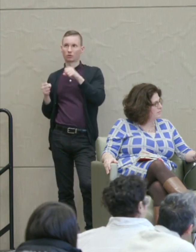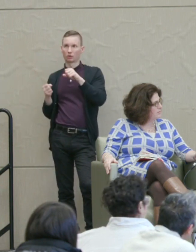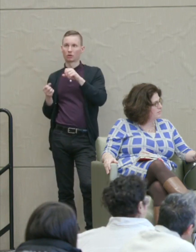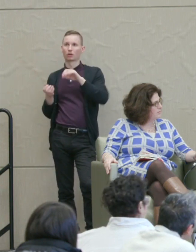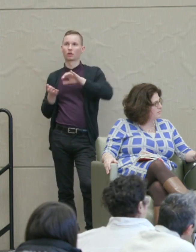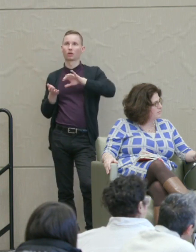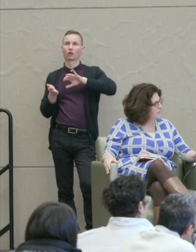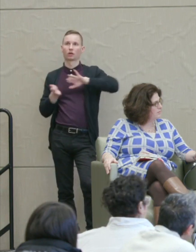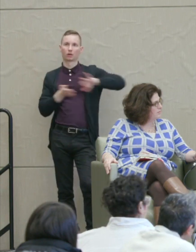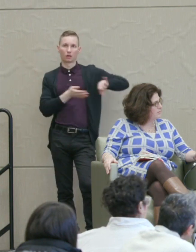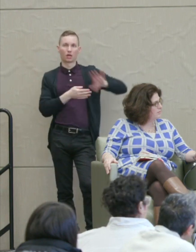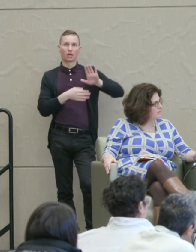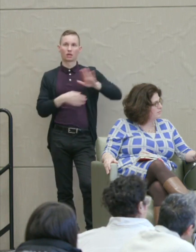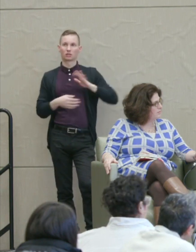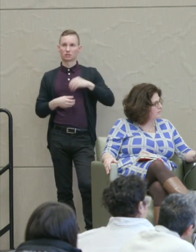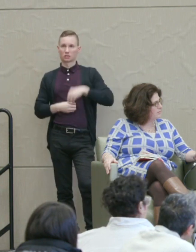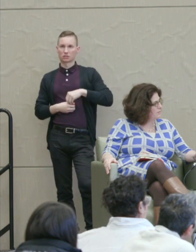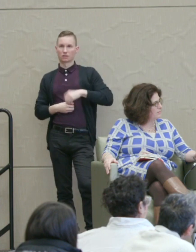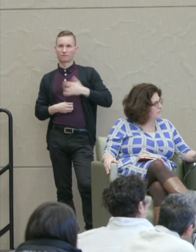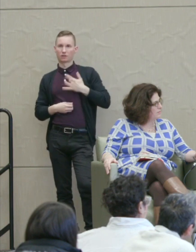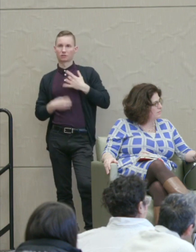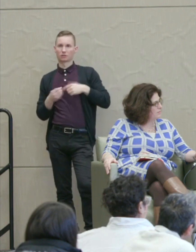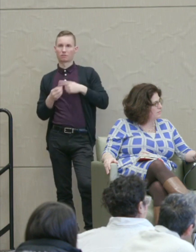towards retribution for the wrongs he suffered himself.